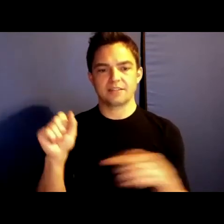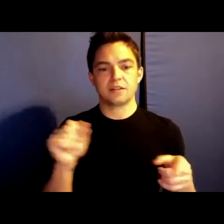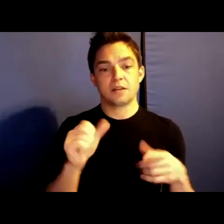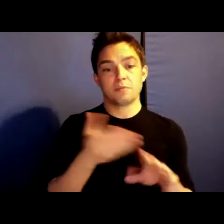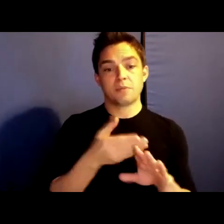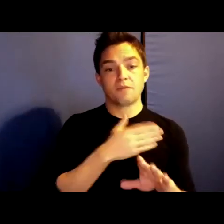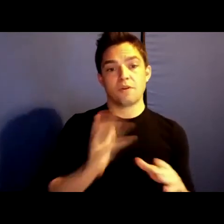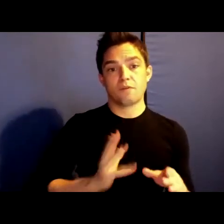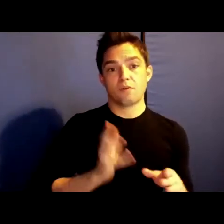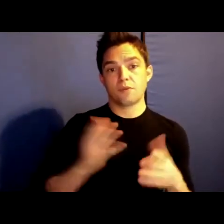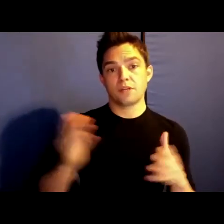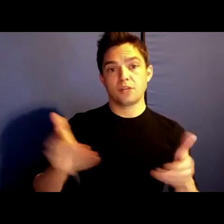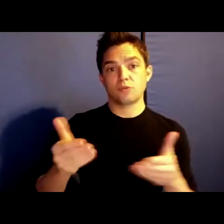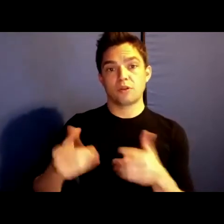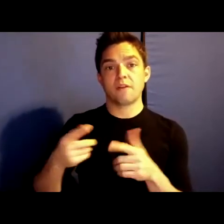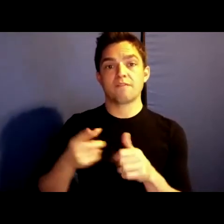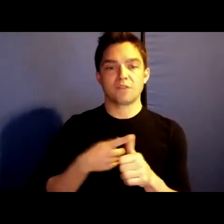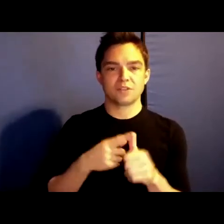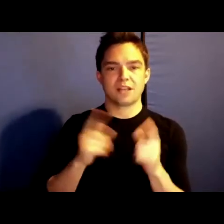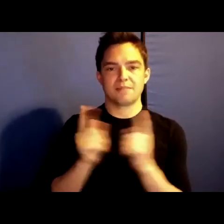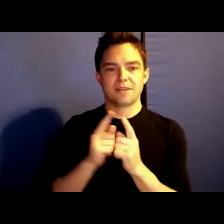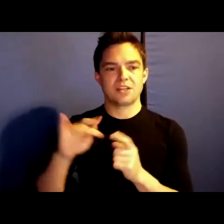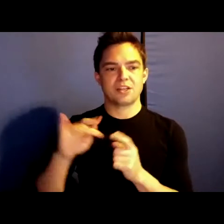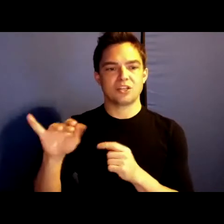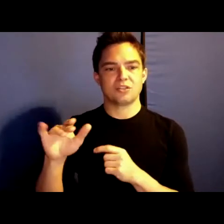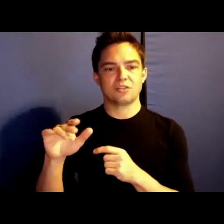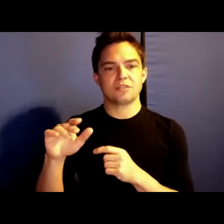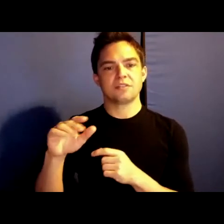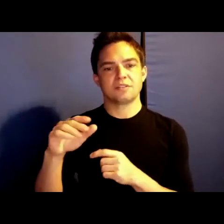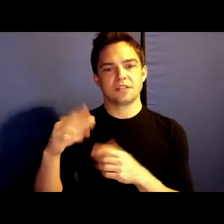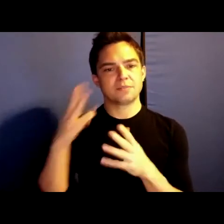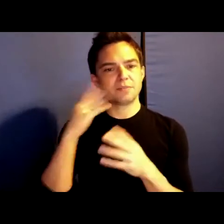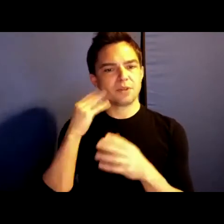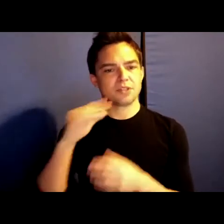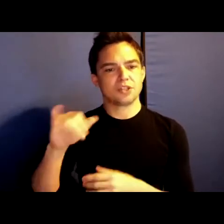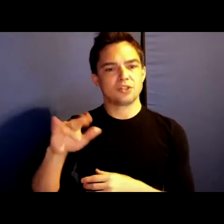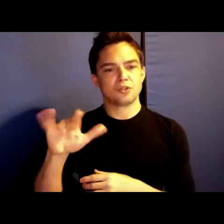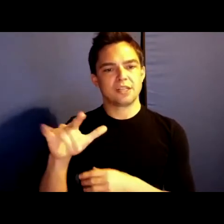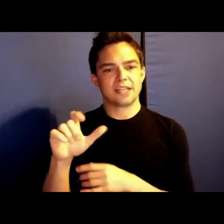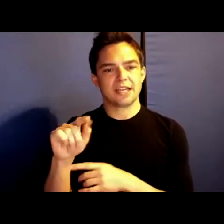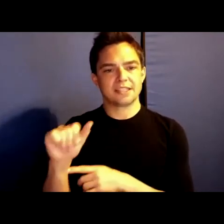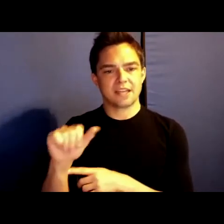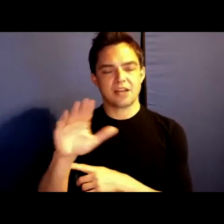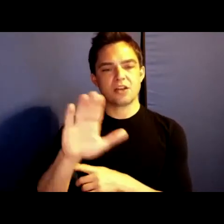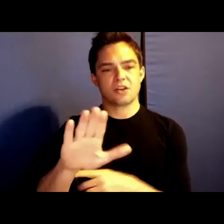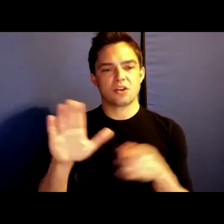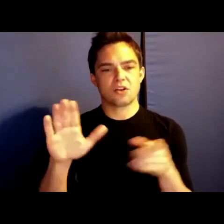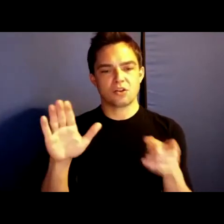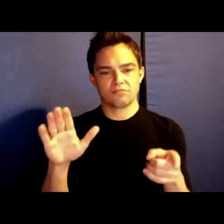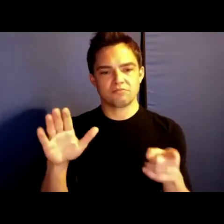say that I first encountered Julietta's work through the glorious days of reading No Archive Will Restore You. .